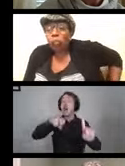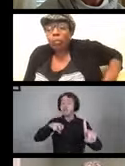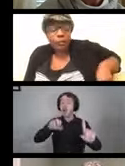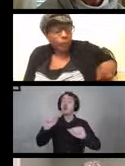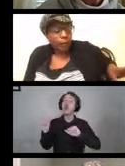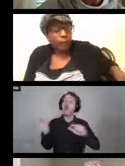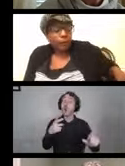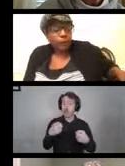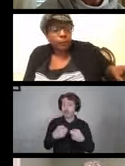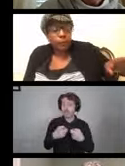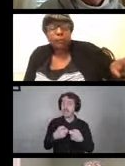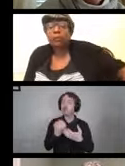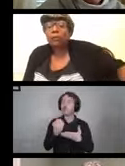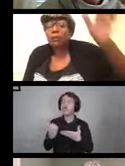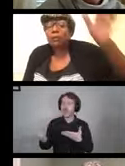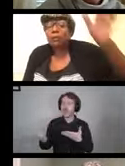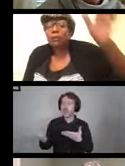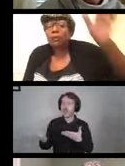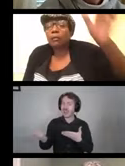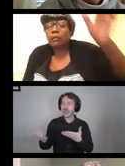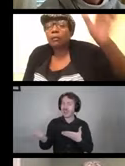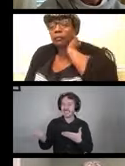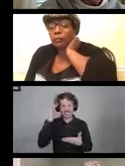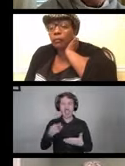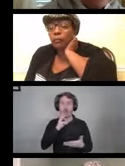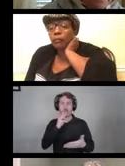Be mindful of water coming near devices.